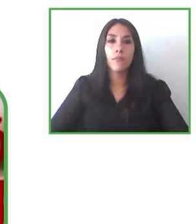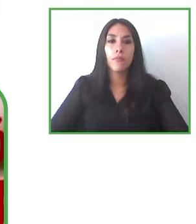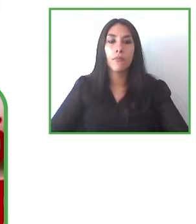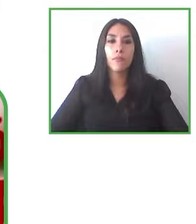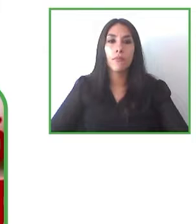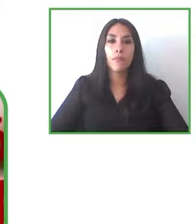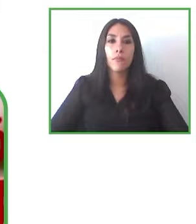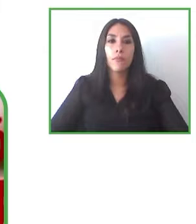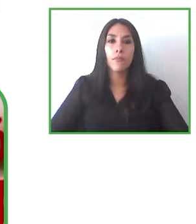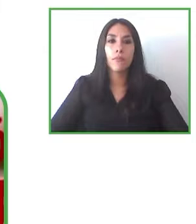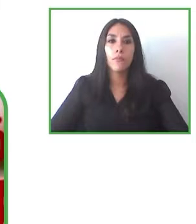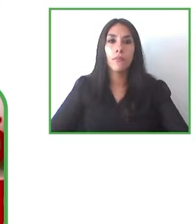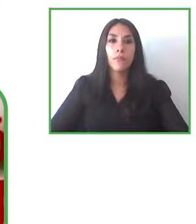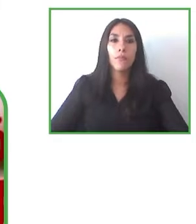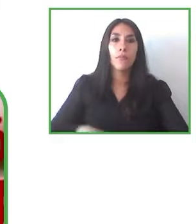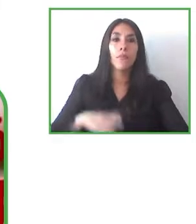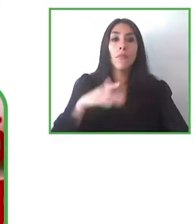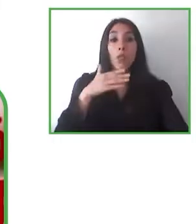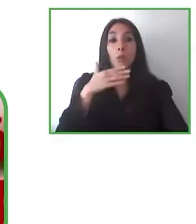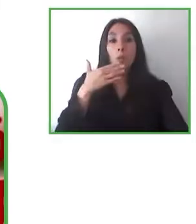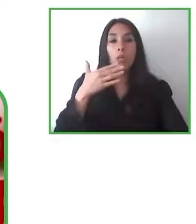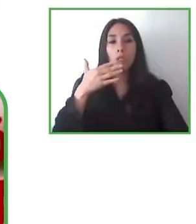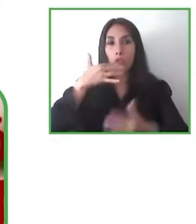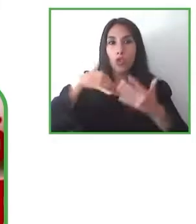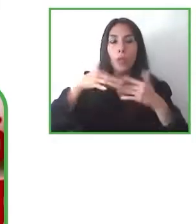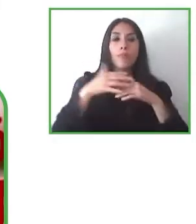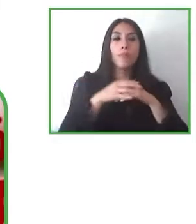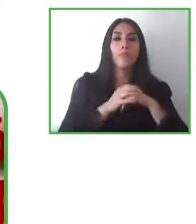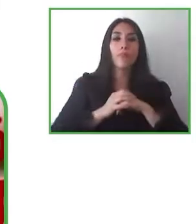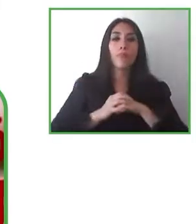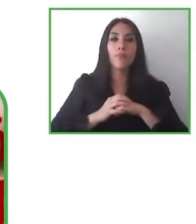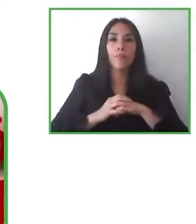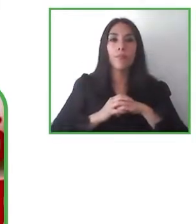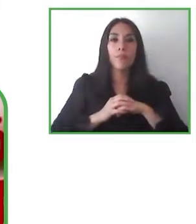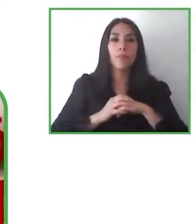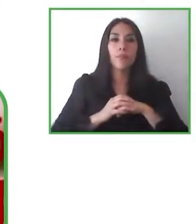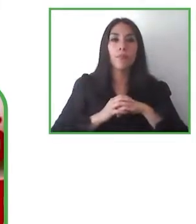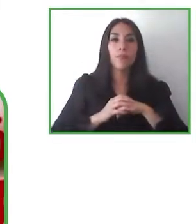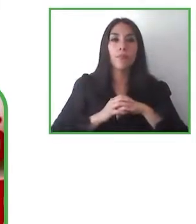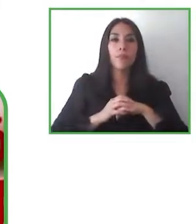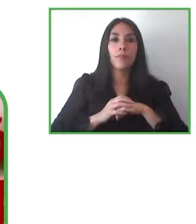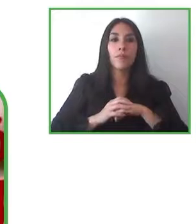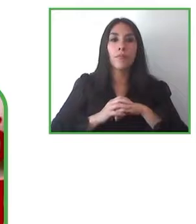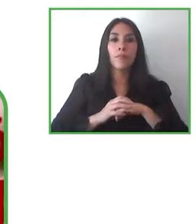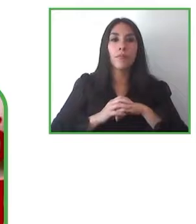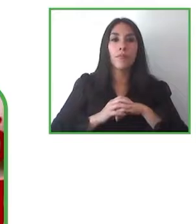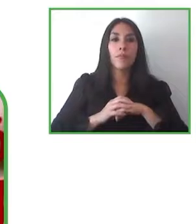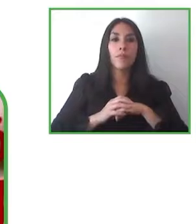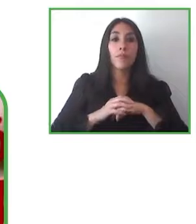that's exactly what we are what we're working on in SubReader at the moment actually when we built the platform from the beginning we already took